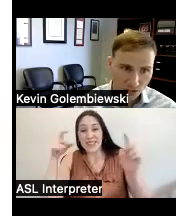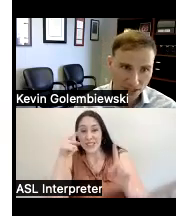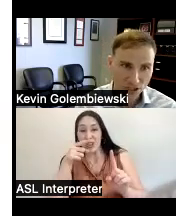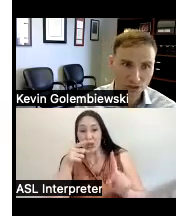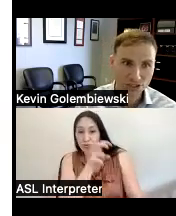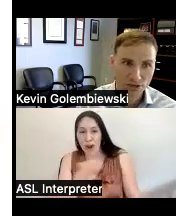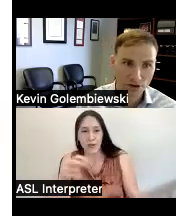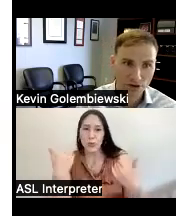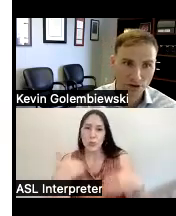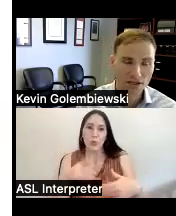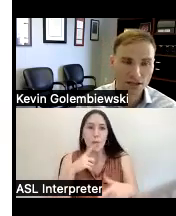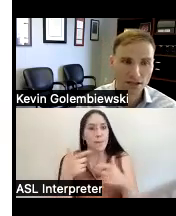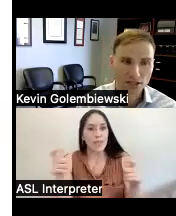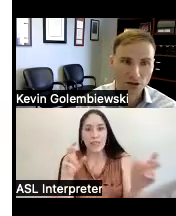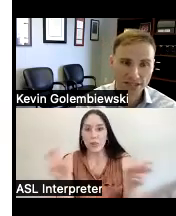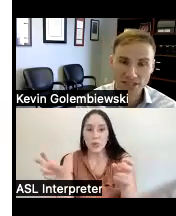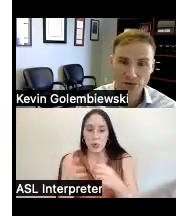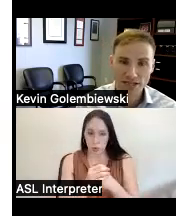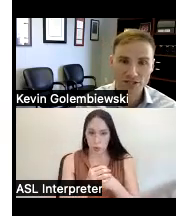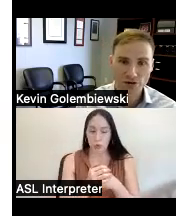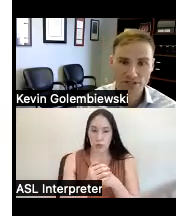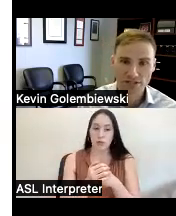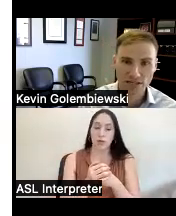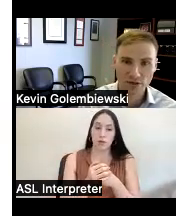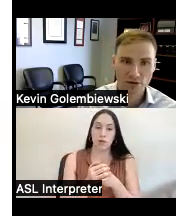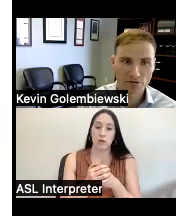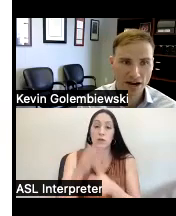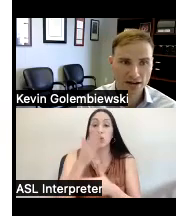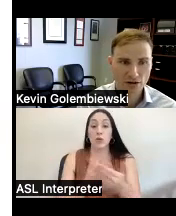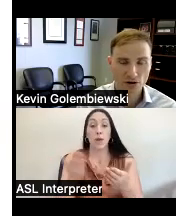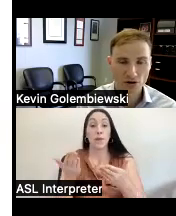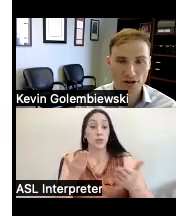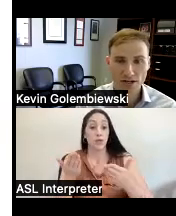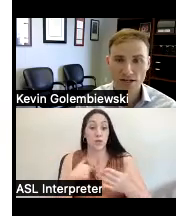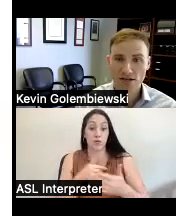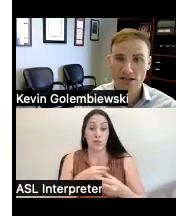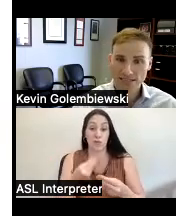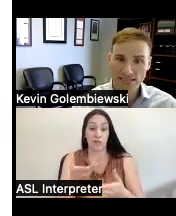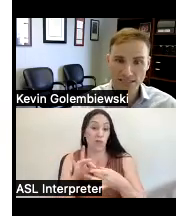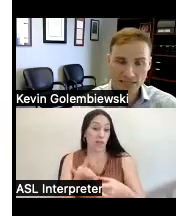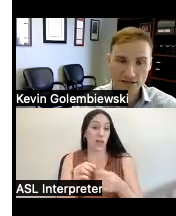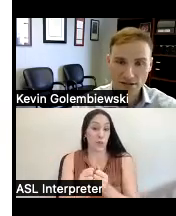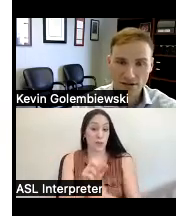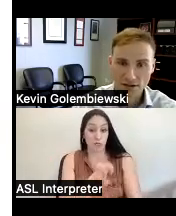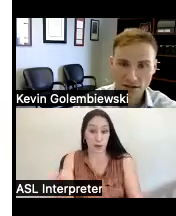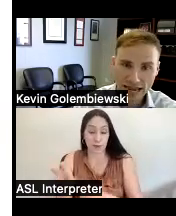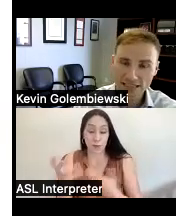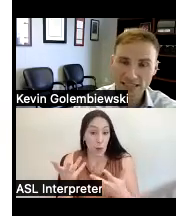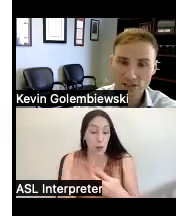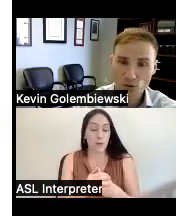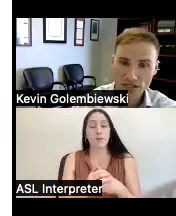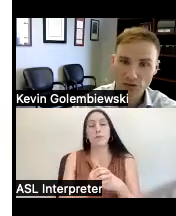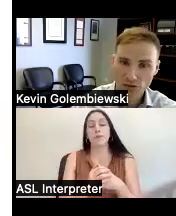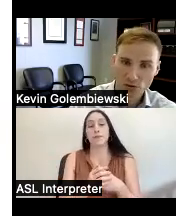and so some of the transition related services that we provide are assisting 18 to 22 year